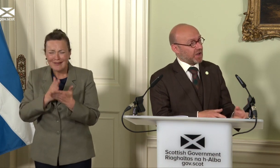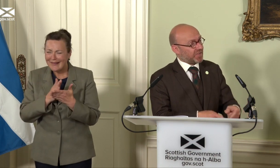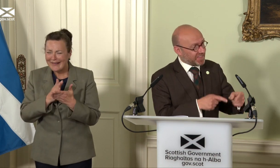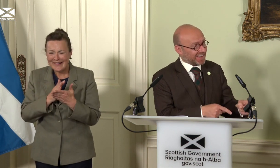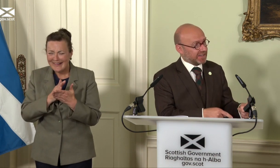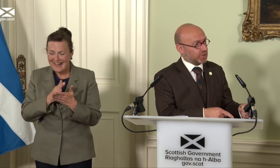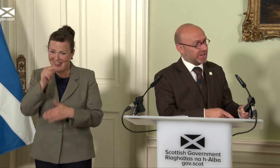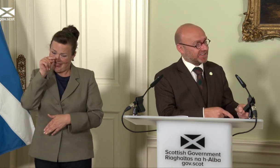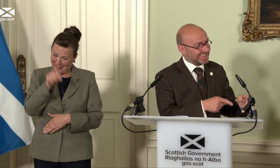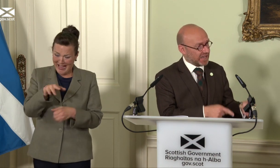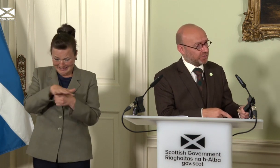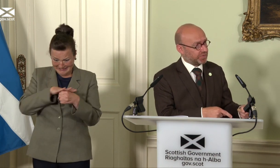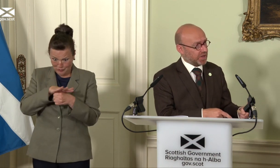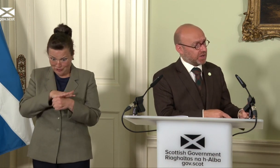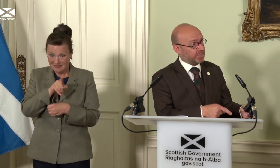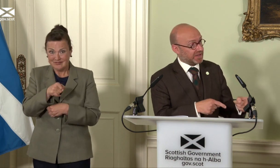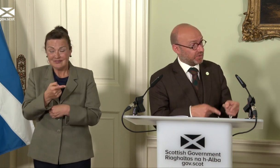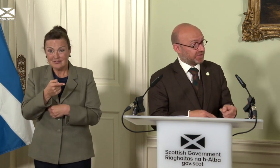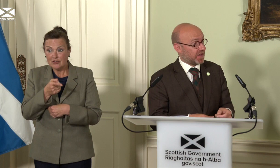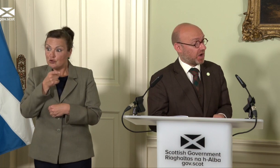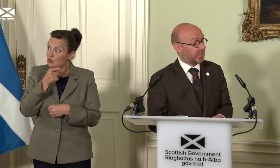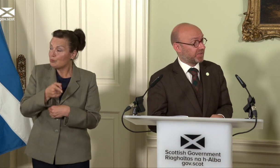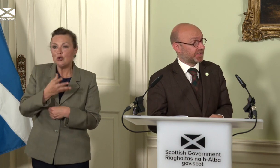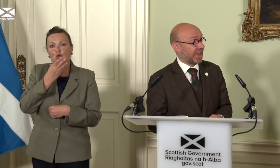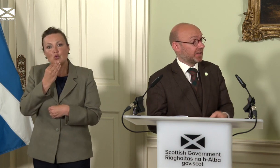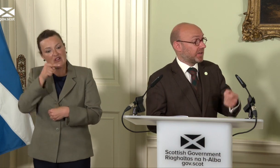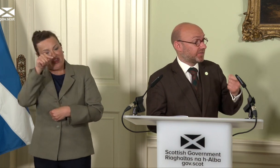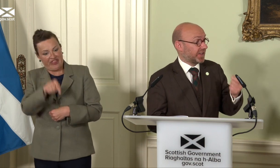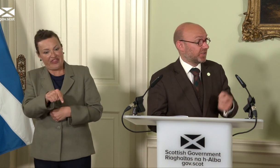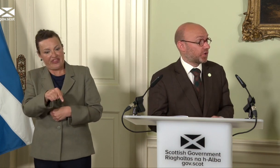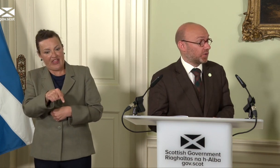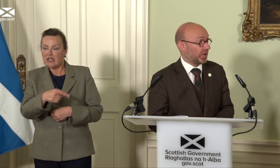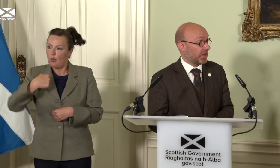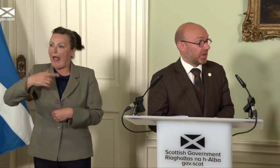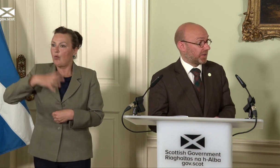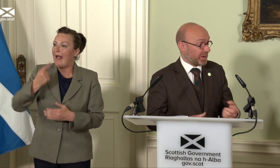for that situation itself to be used as the argument for saying that Scotland and the people